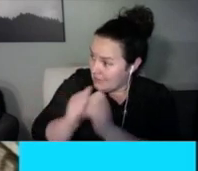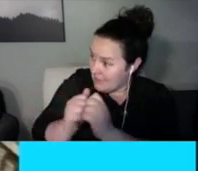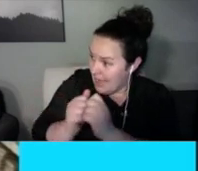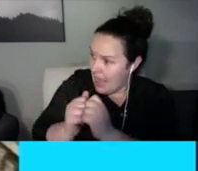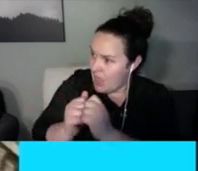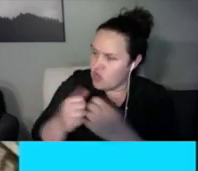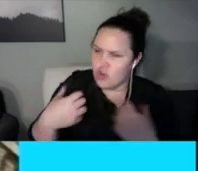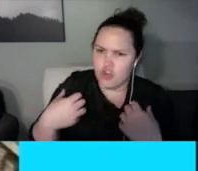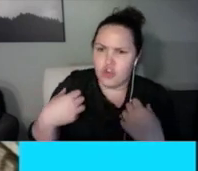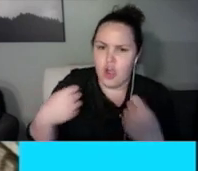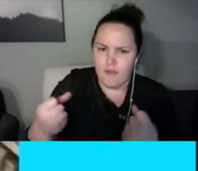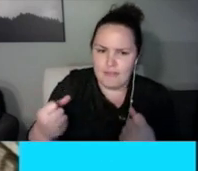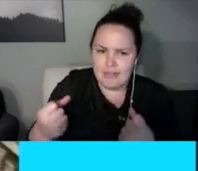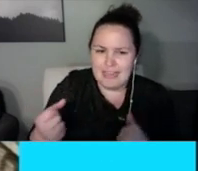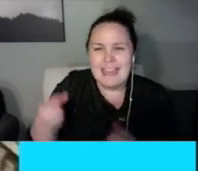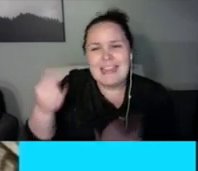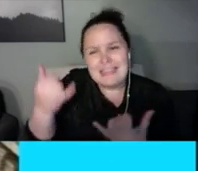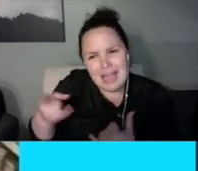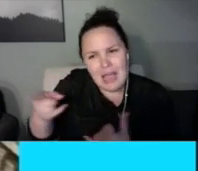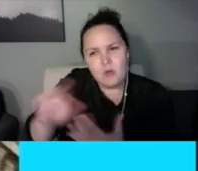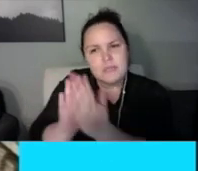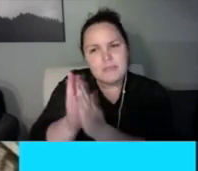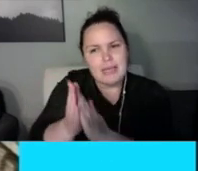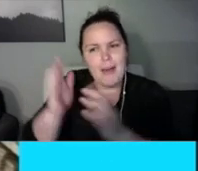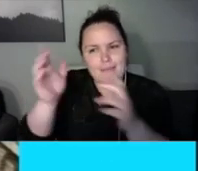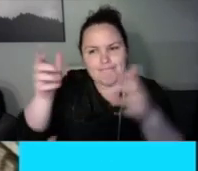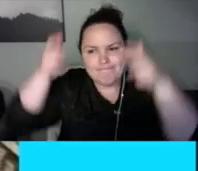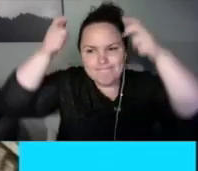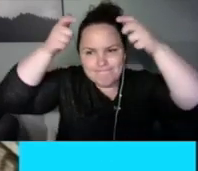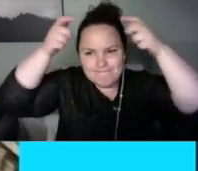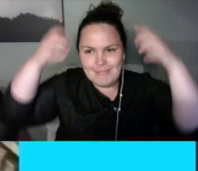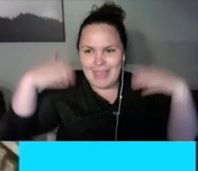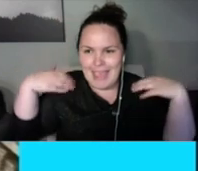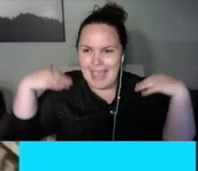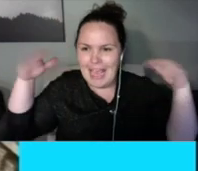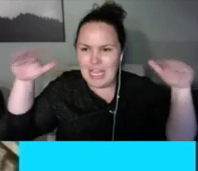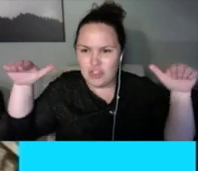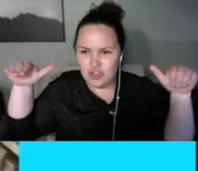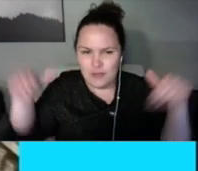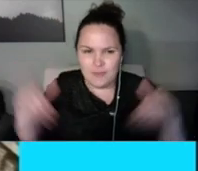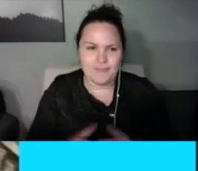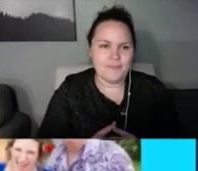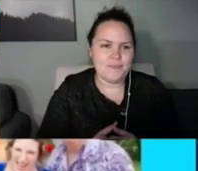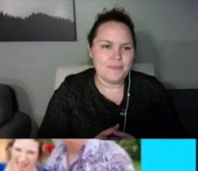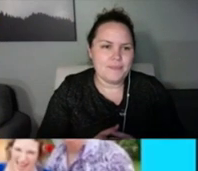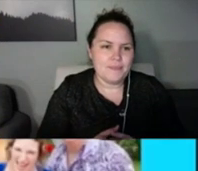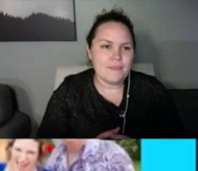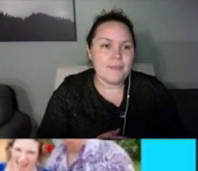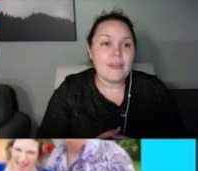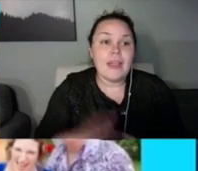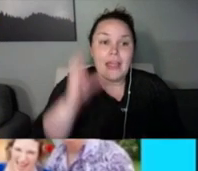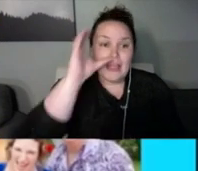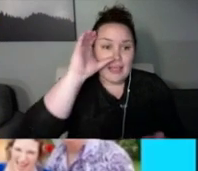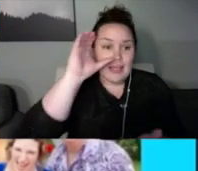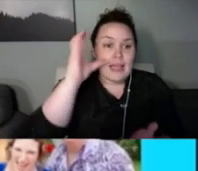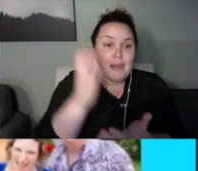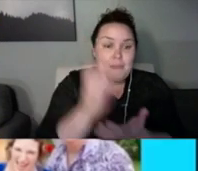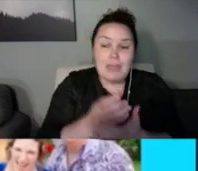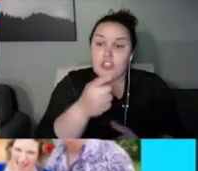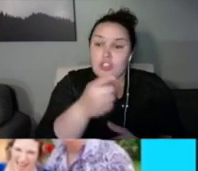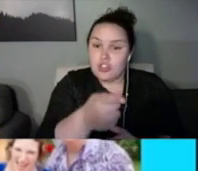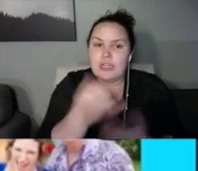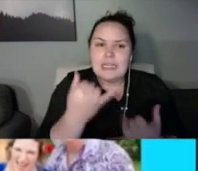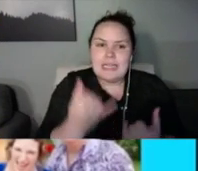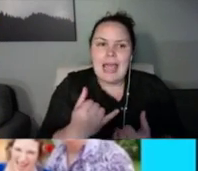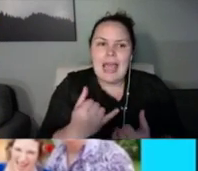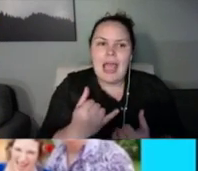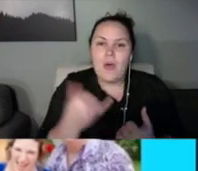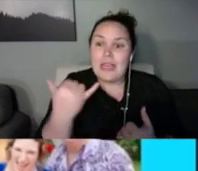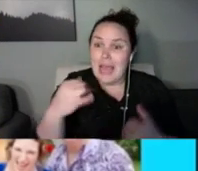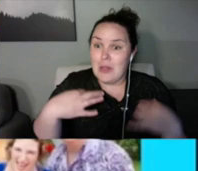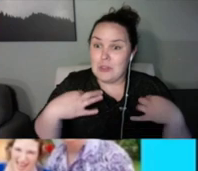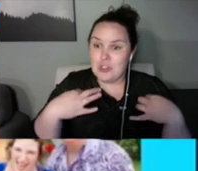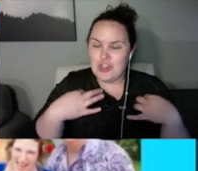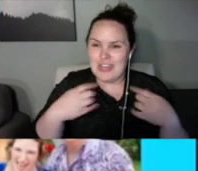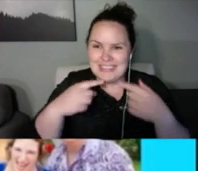There are no hands raised or questions yet. Oh, I see one question in the chat.